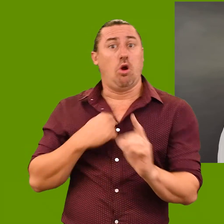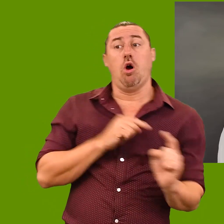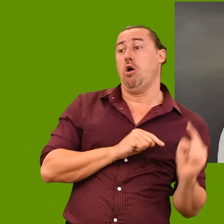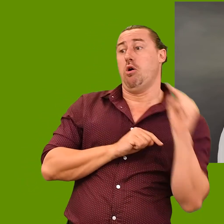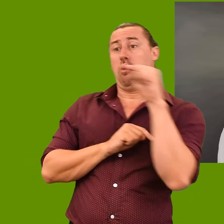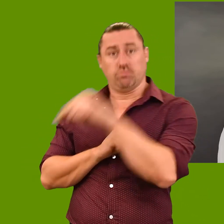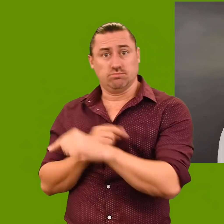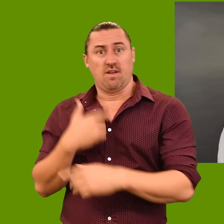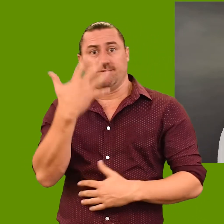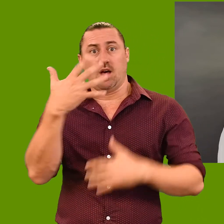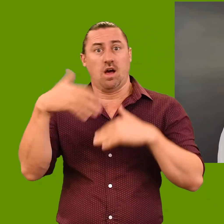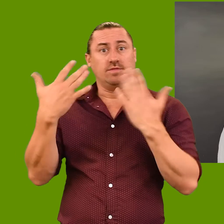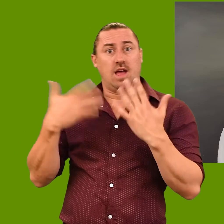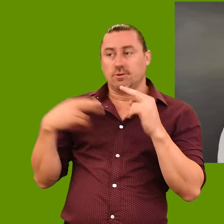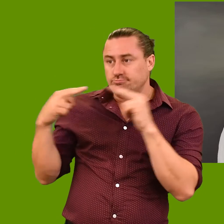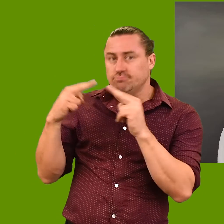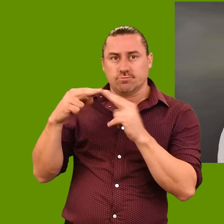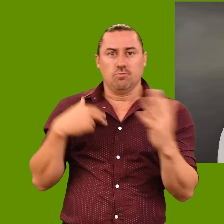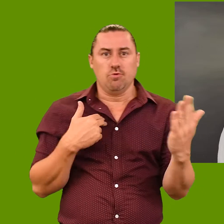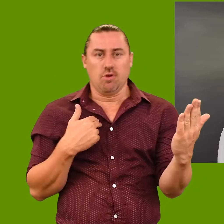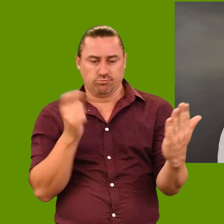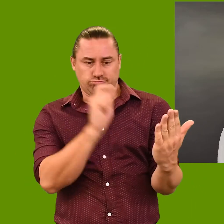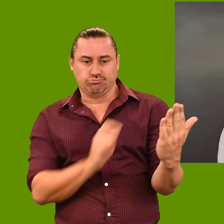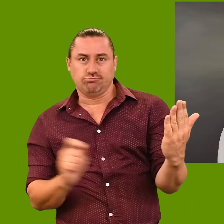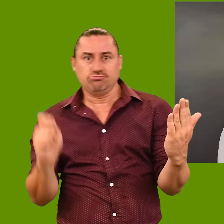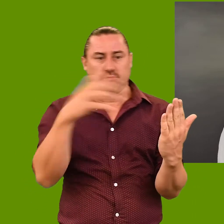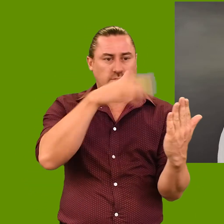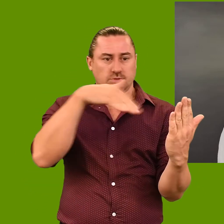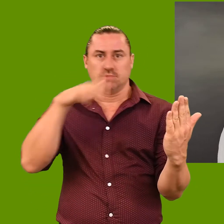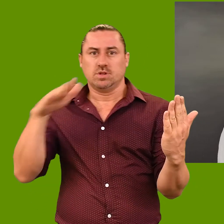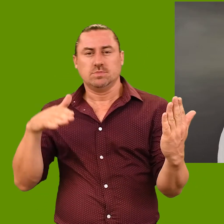I visited him for five days when he sat for the portrait.